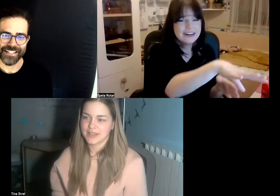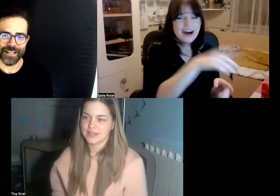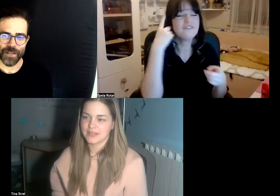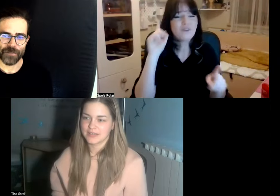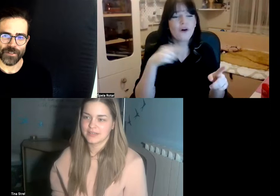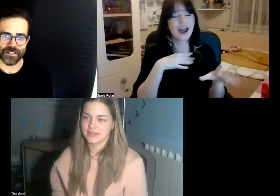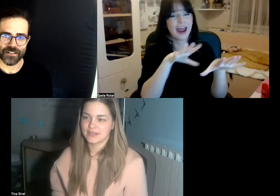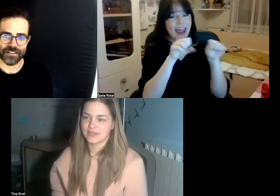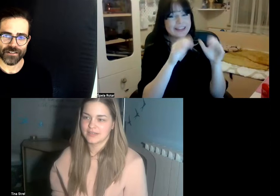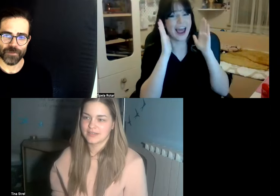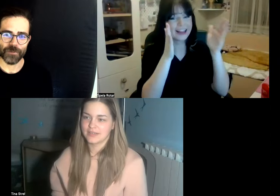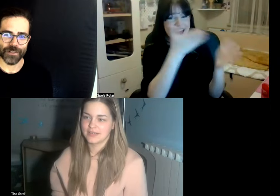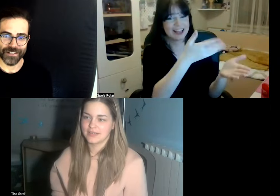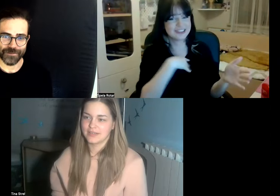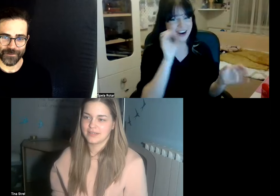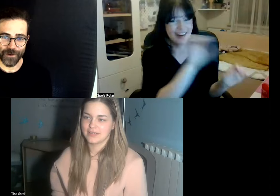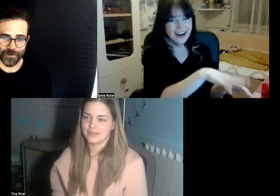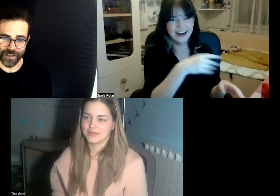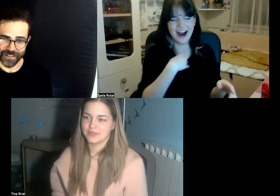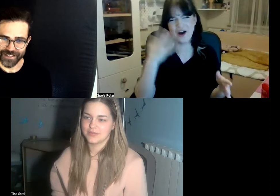sometimes we could just throw things